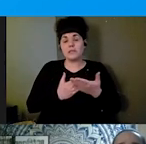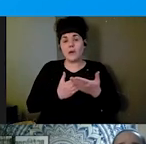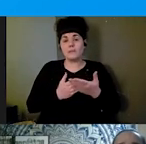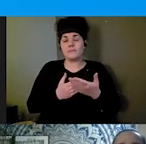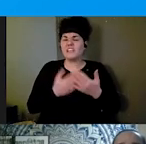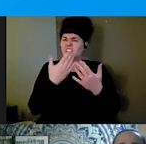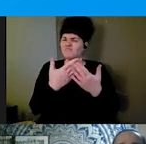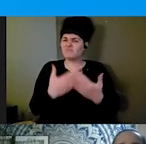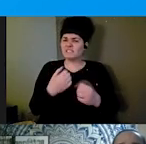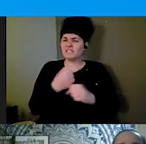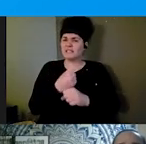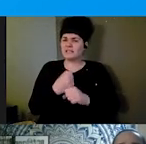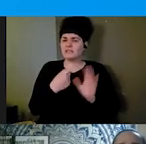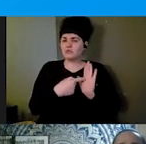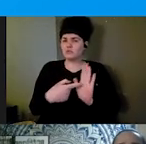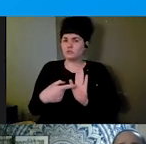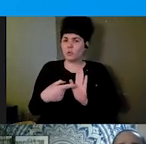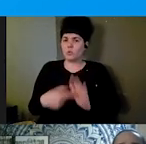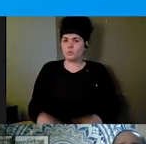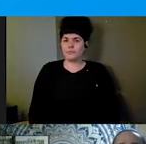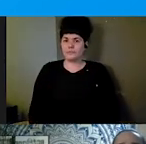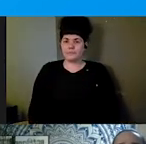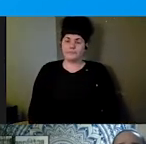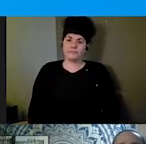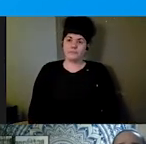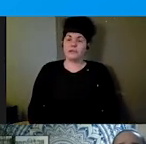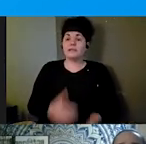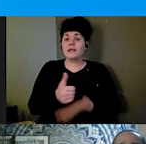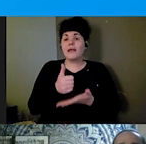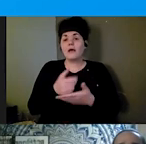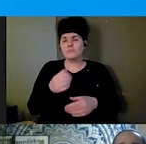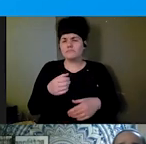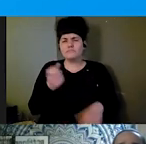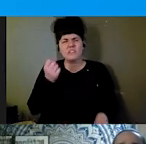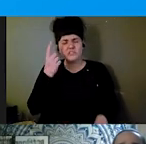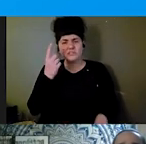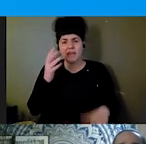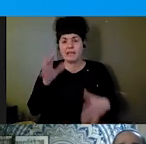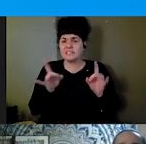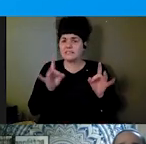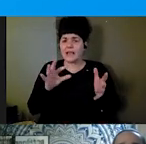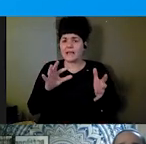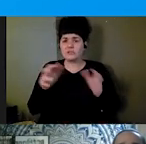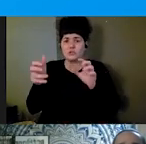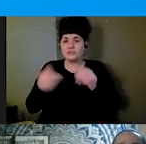really have an understanding of disasters increase, from CNN, a quote that reads